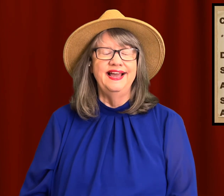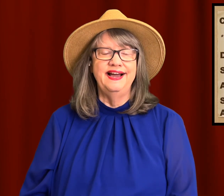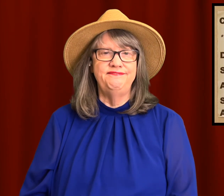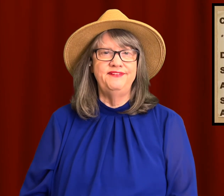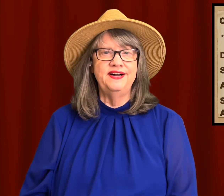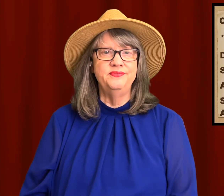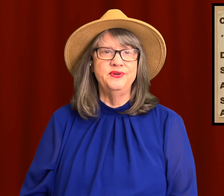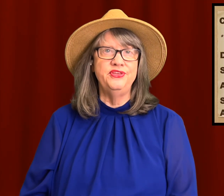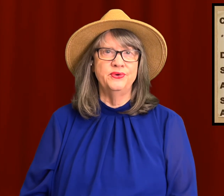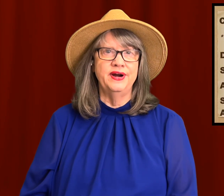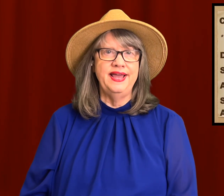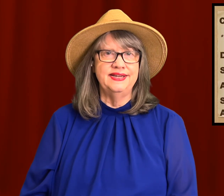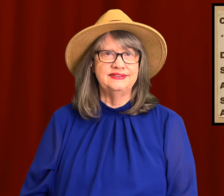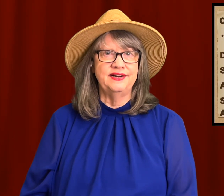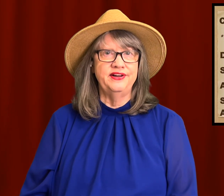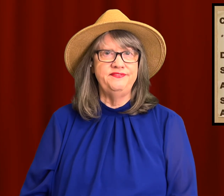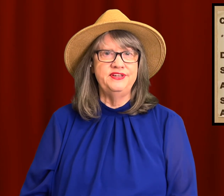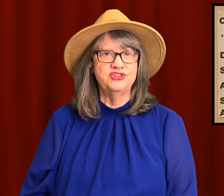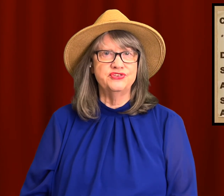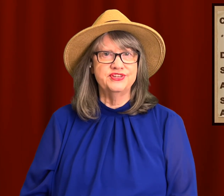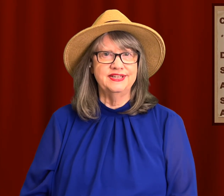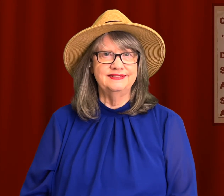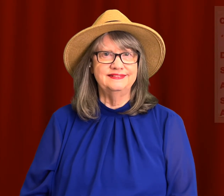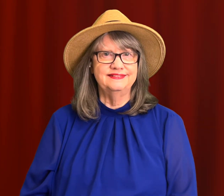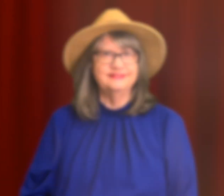Have fun with your ASL adventures! 🤙